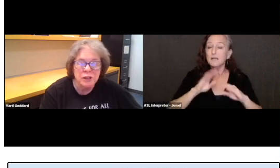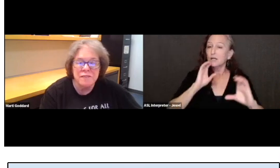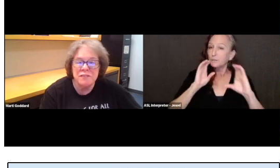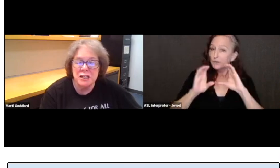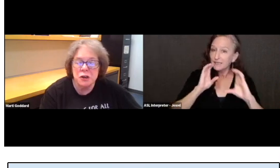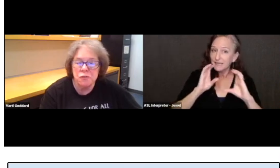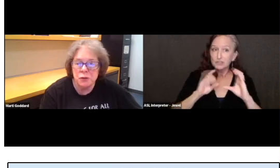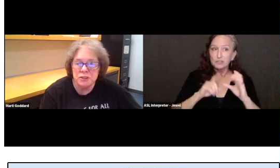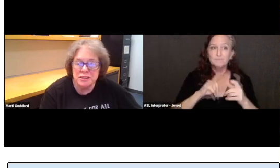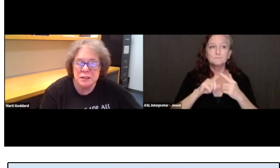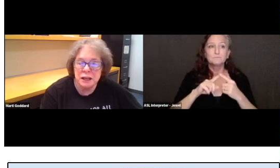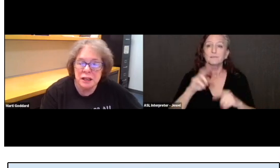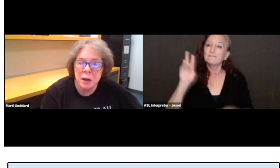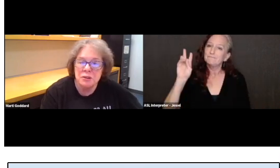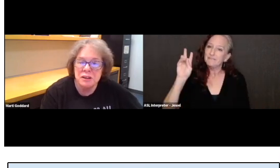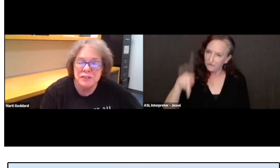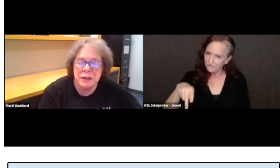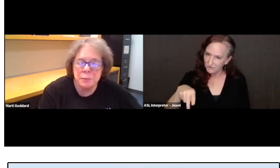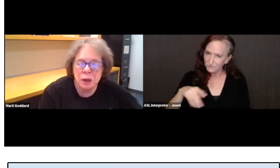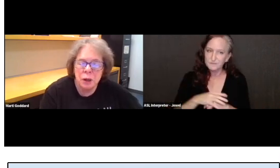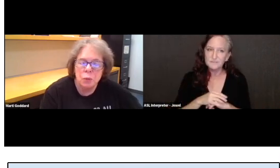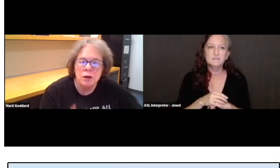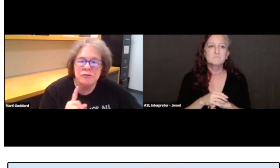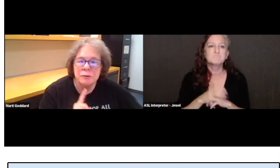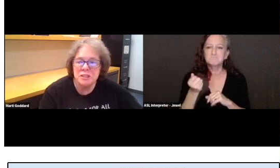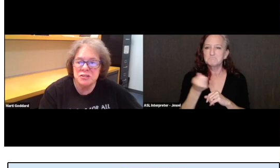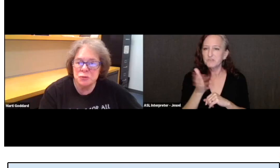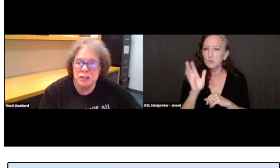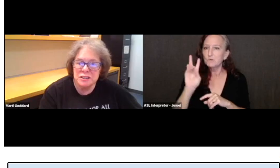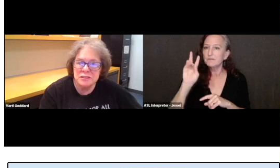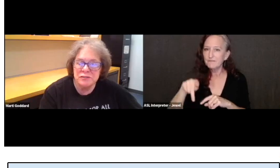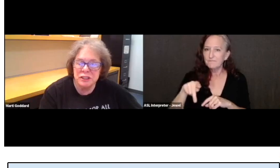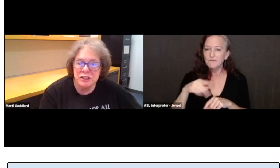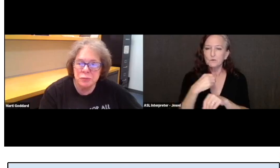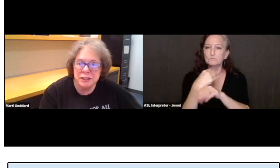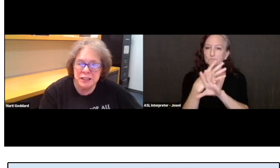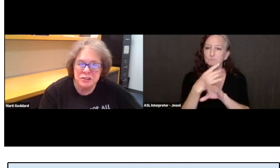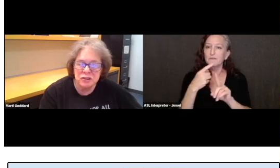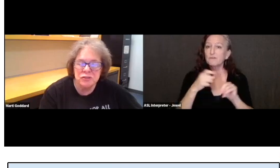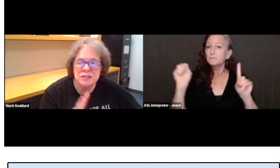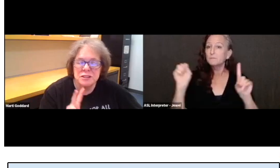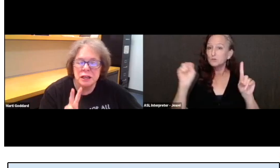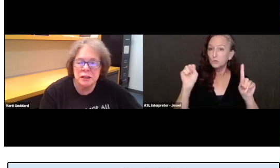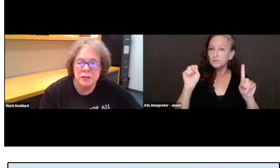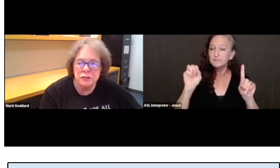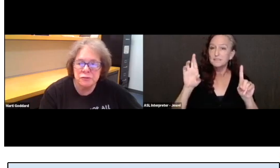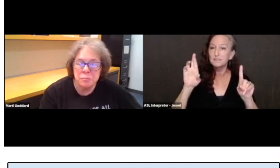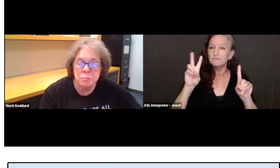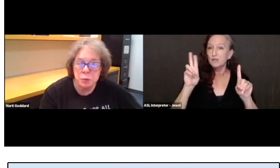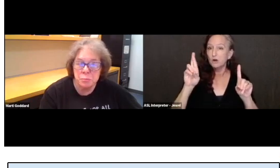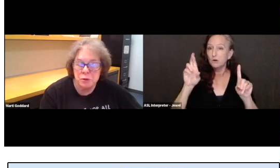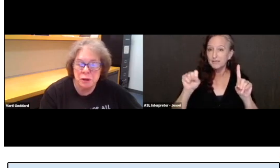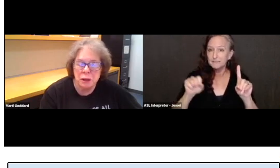We have video phones, a couple of them, one from the Sorenson Video Relay Service, another from Purple.